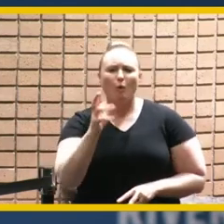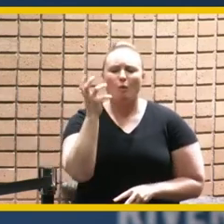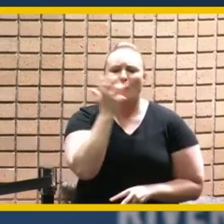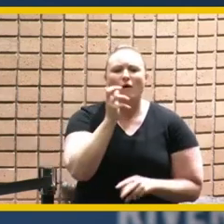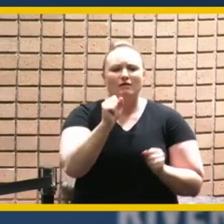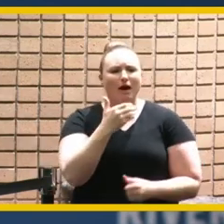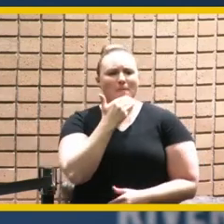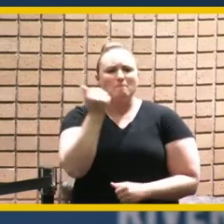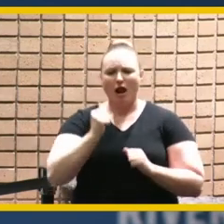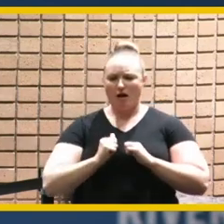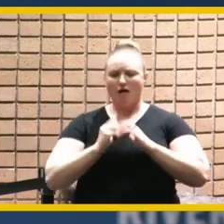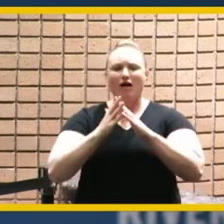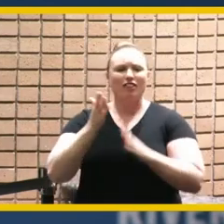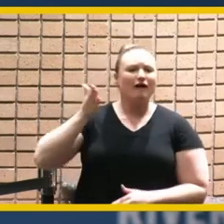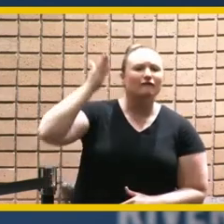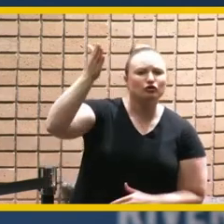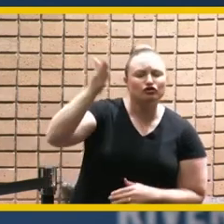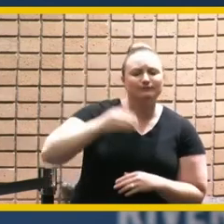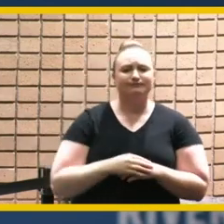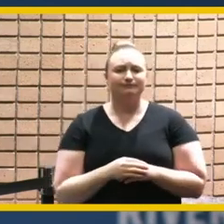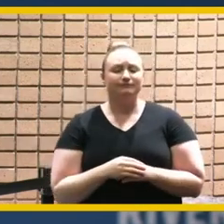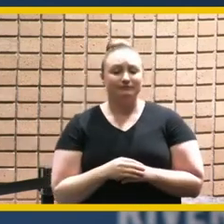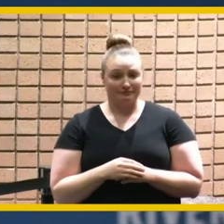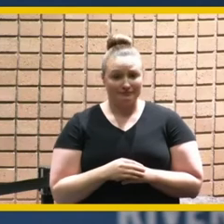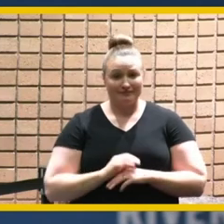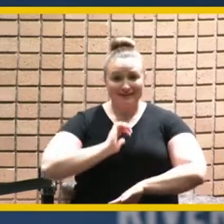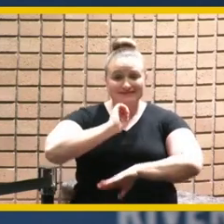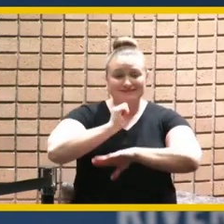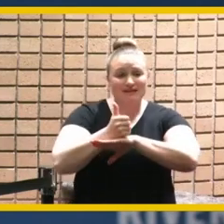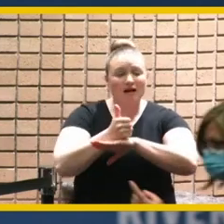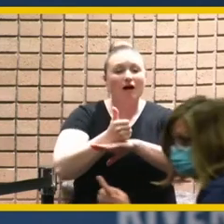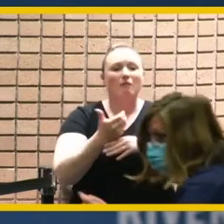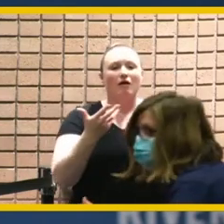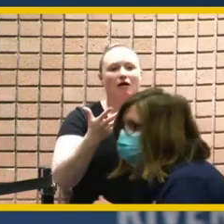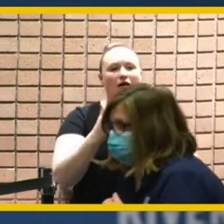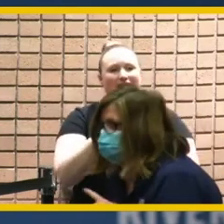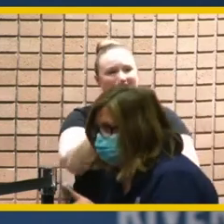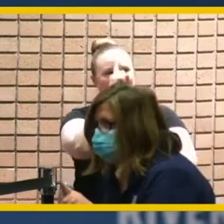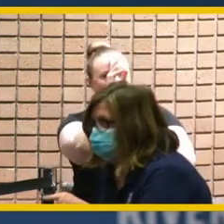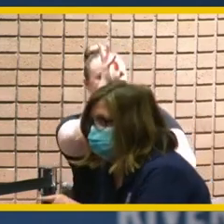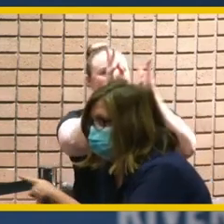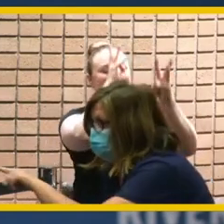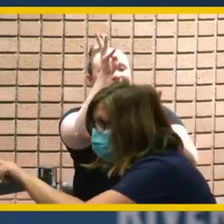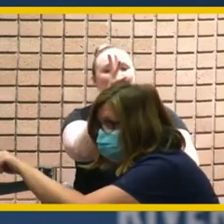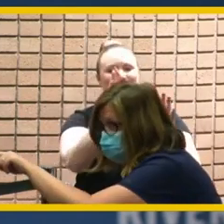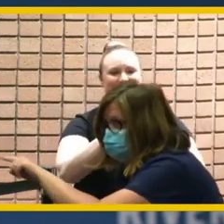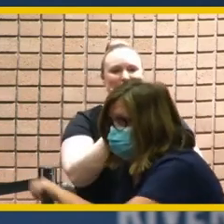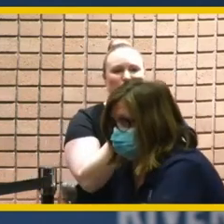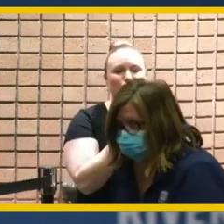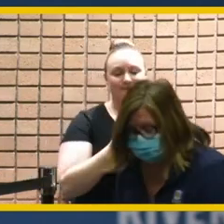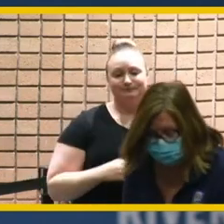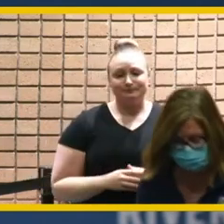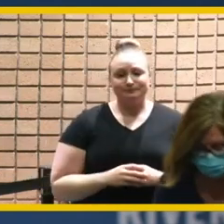founded the notion and now the reality of an innovation district now i work at uc riverside